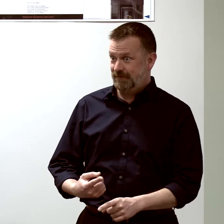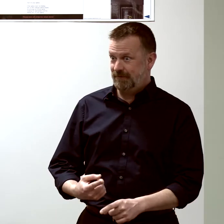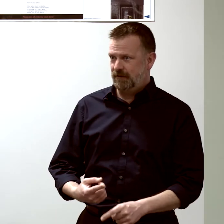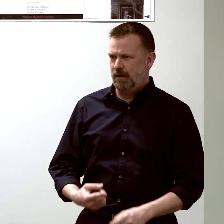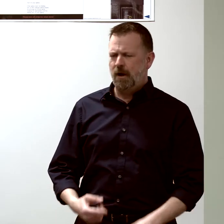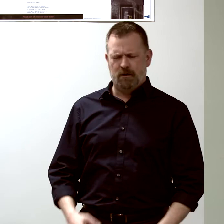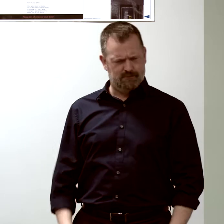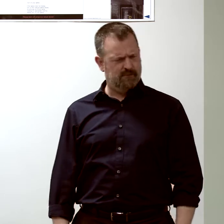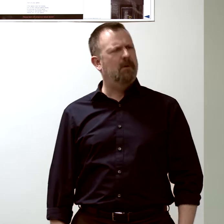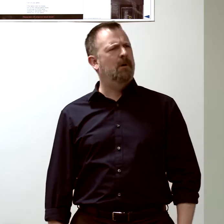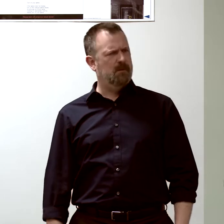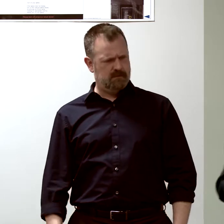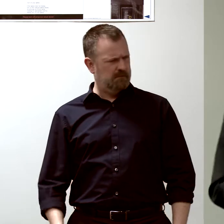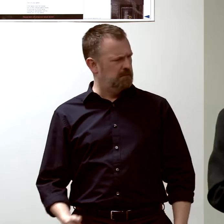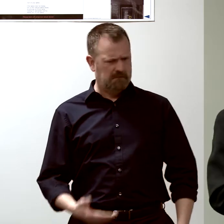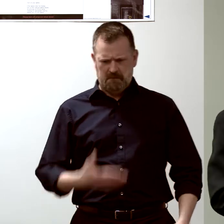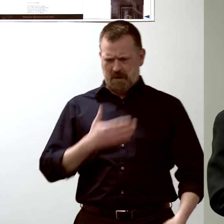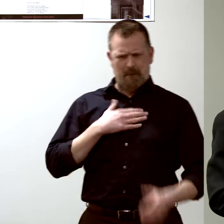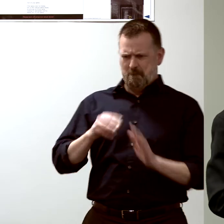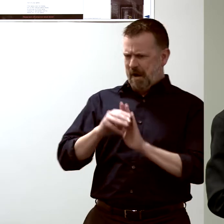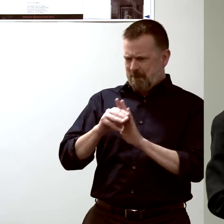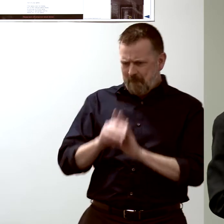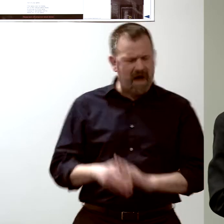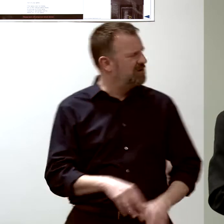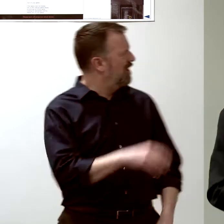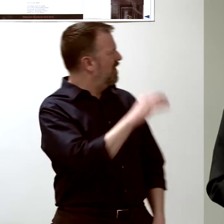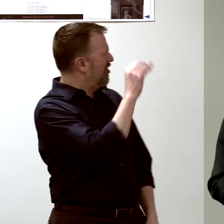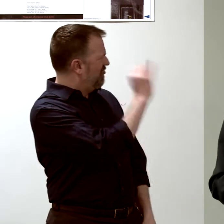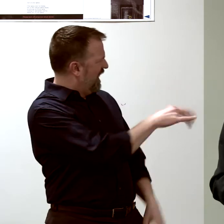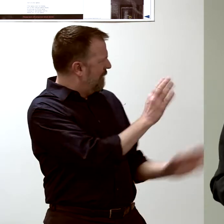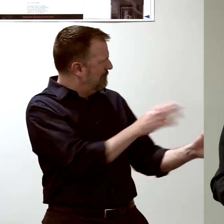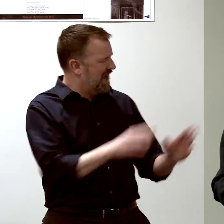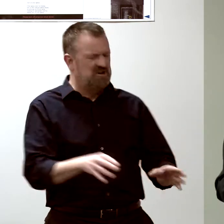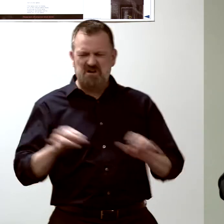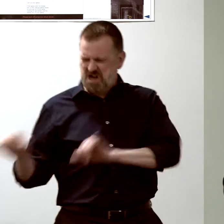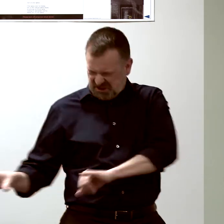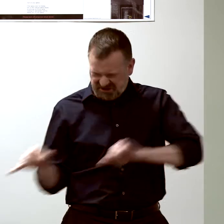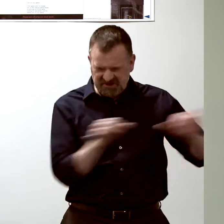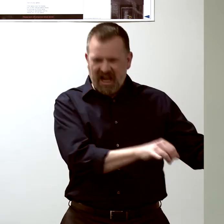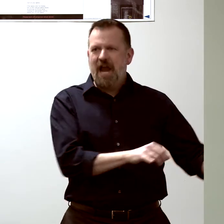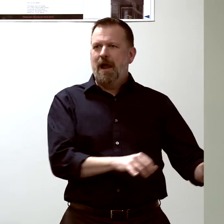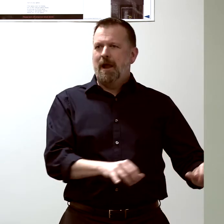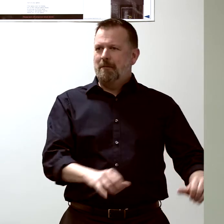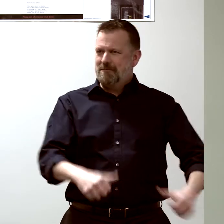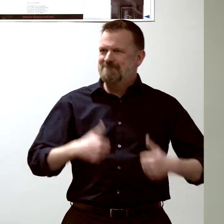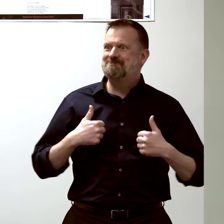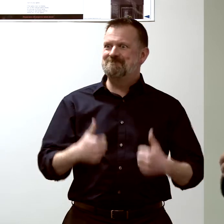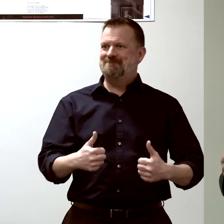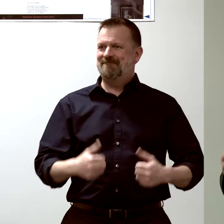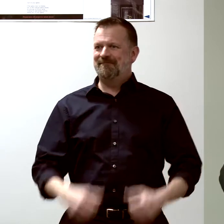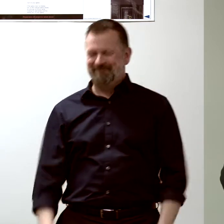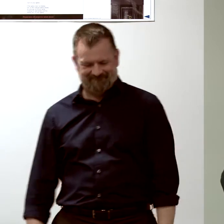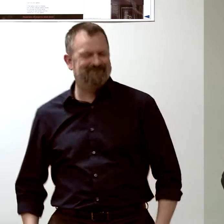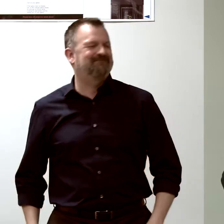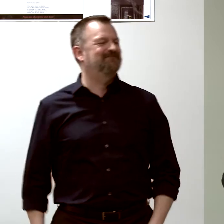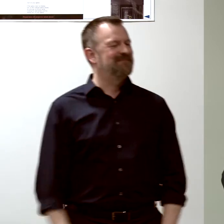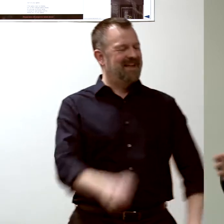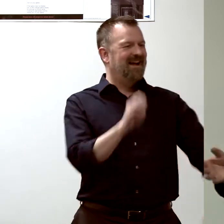Your model repeats exactly those same patterns, and then you do an experiment,